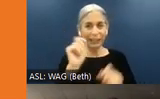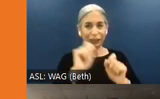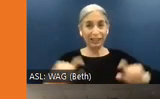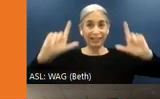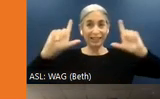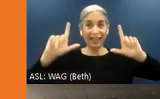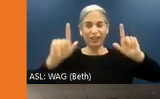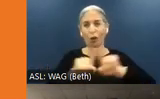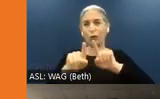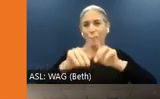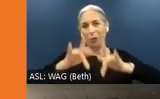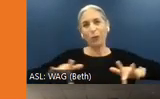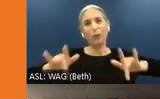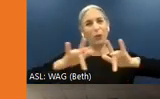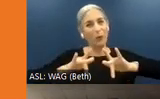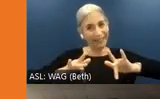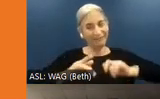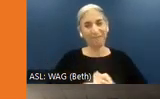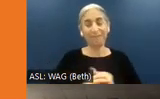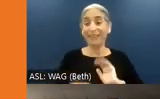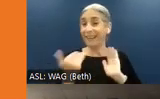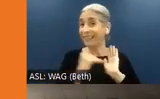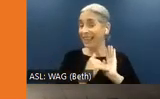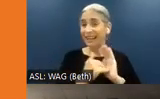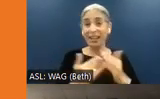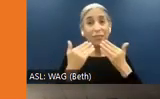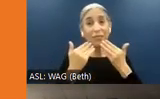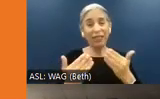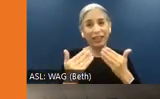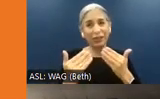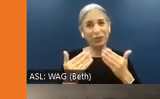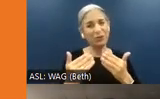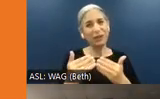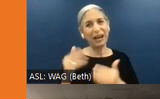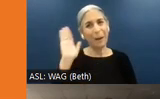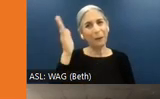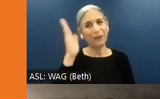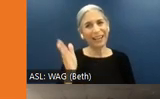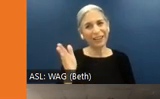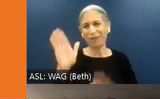the recording. So I want, once again, I want to thank our presenters for such a great presentation